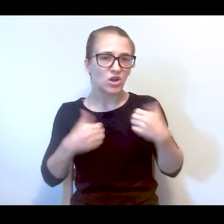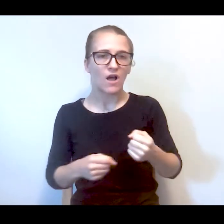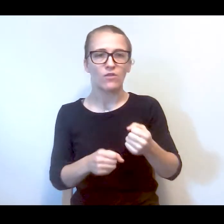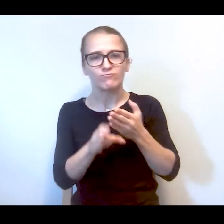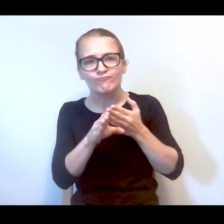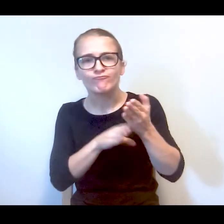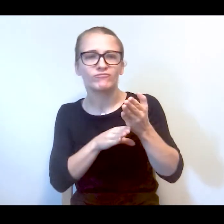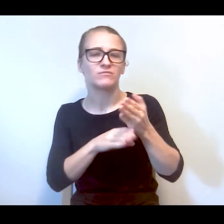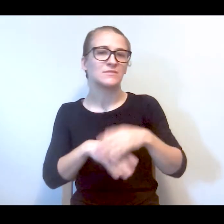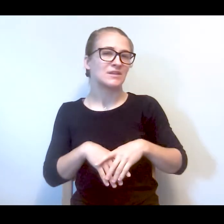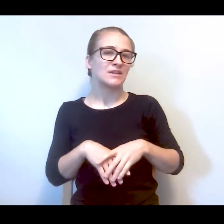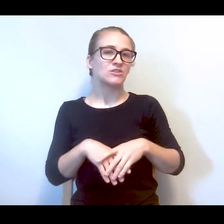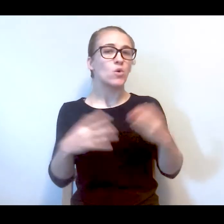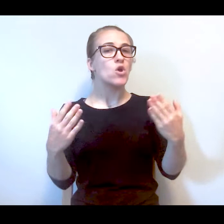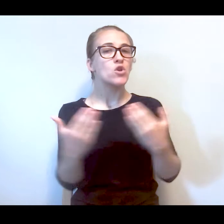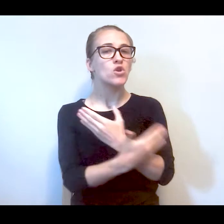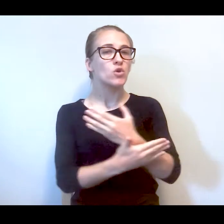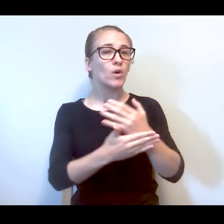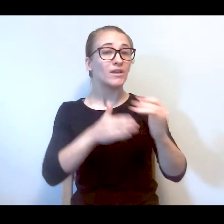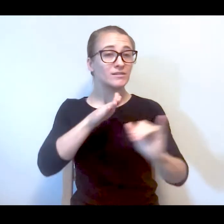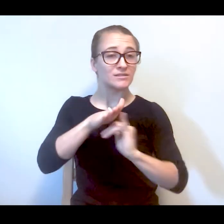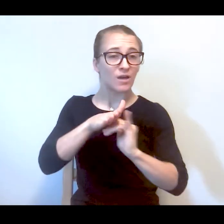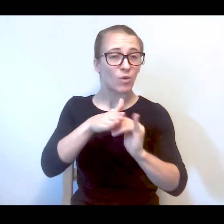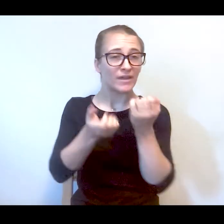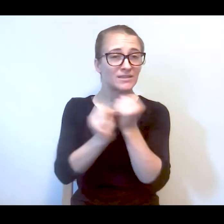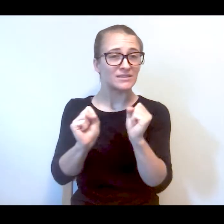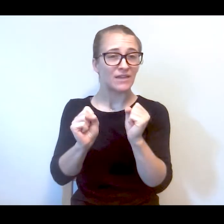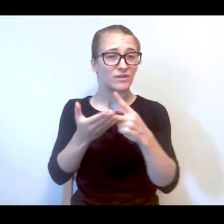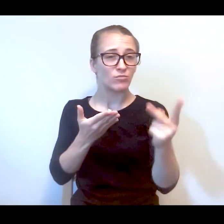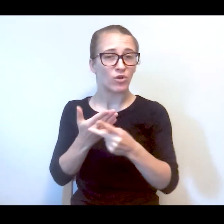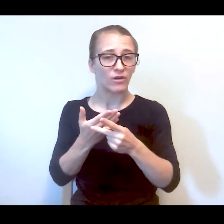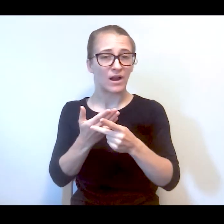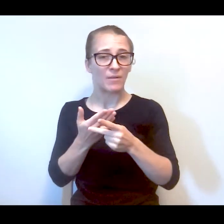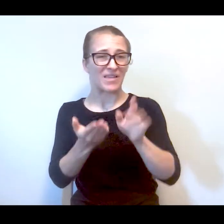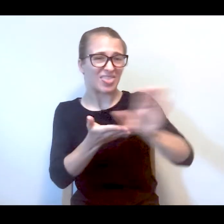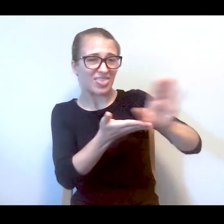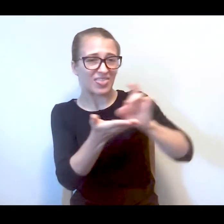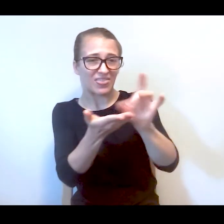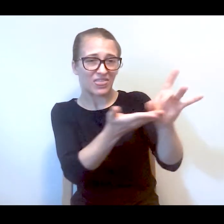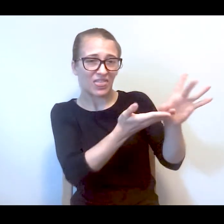So to be through this new subway safety plan evicting folks from the subways and not giving them